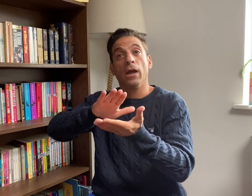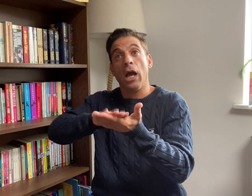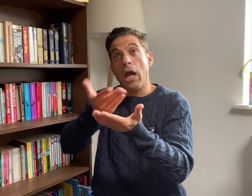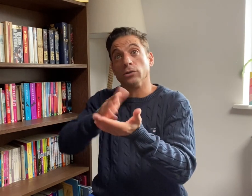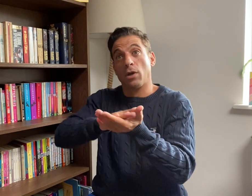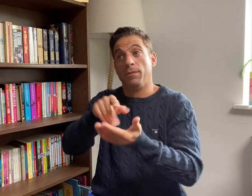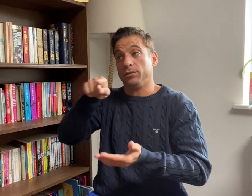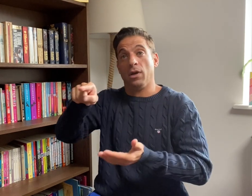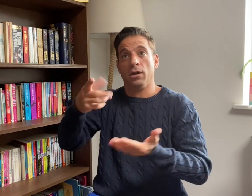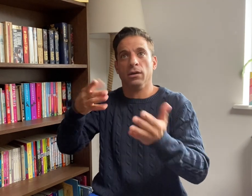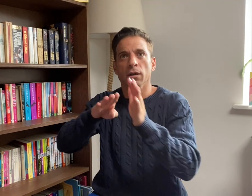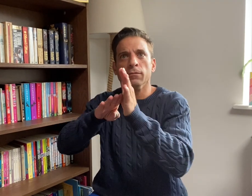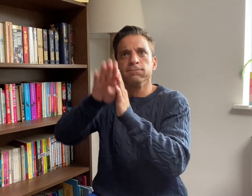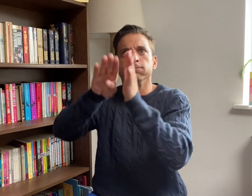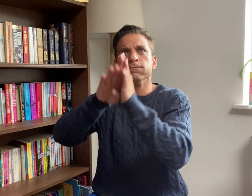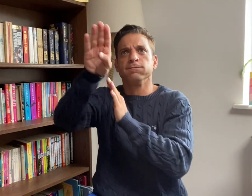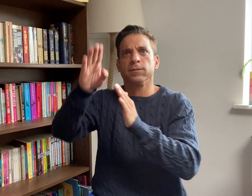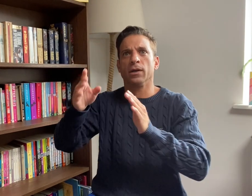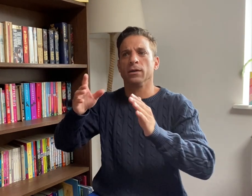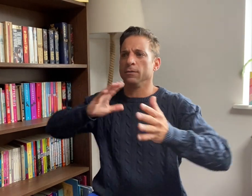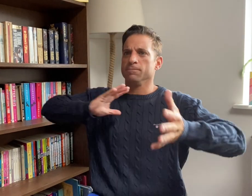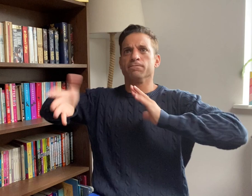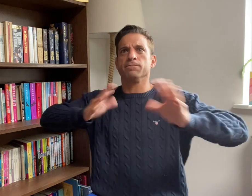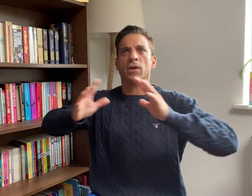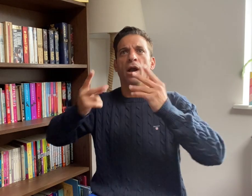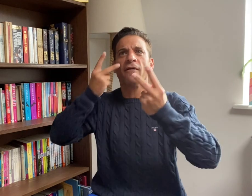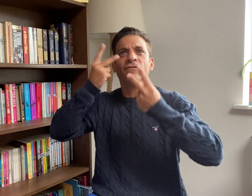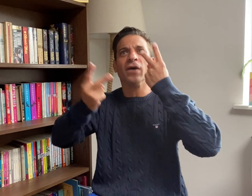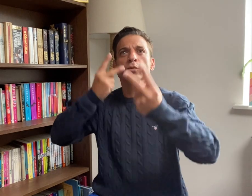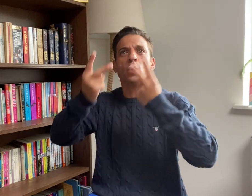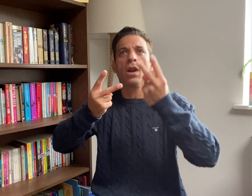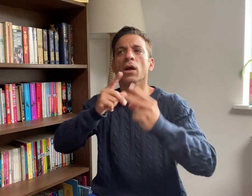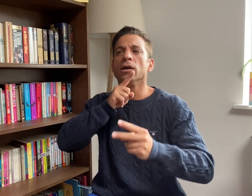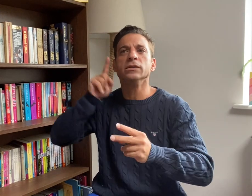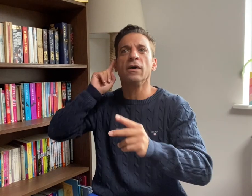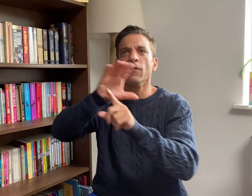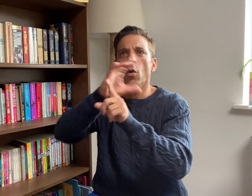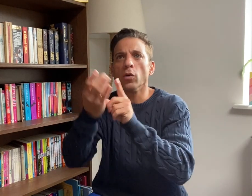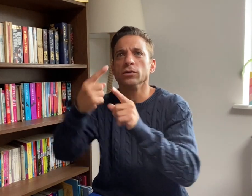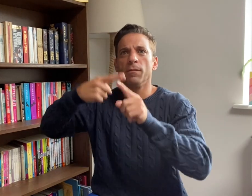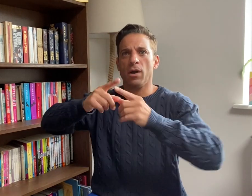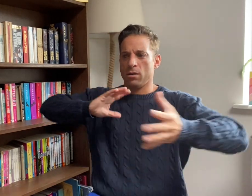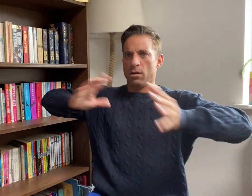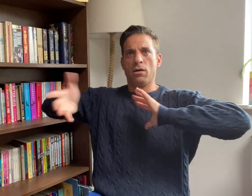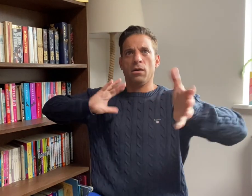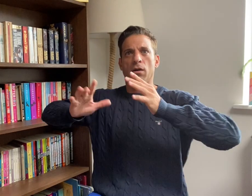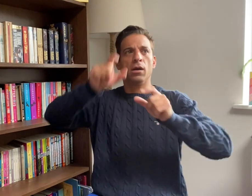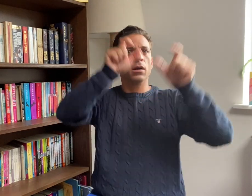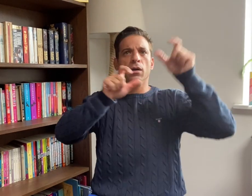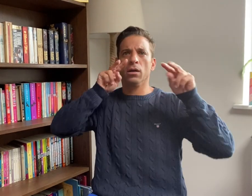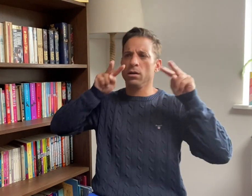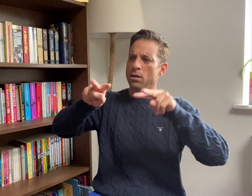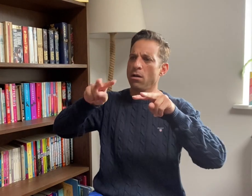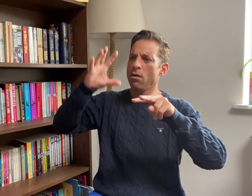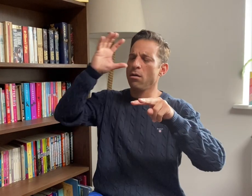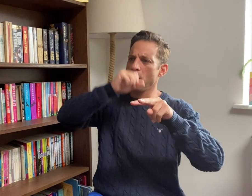sign language which could result in improved or stronger policies